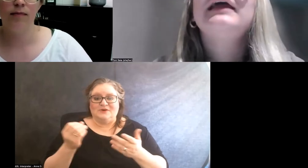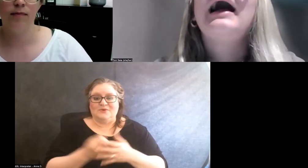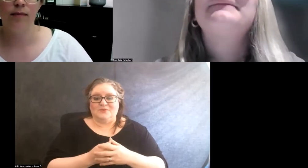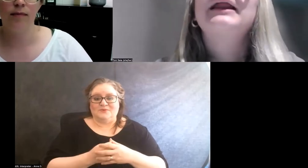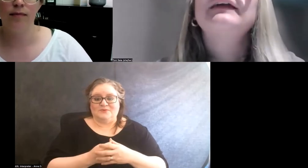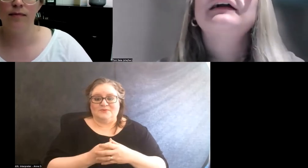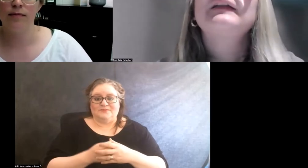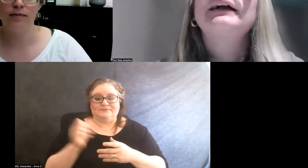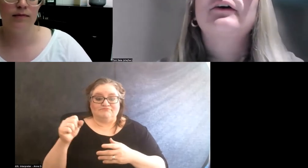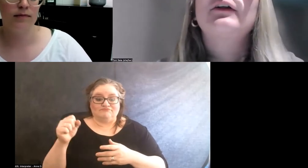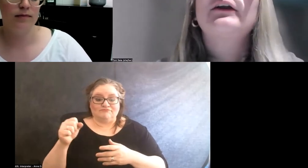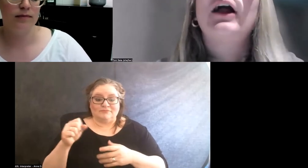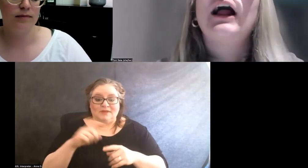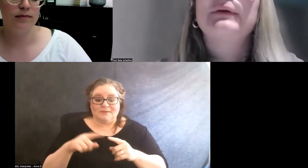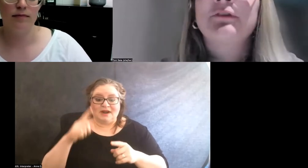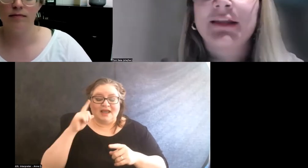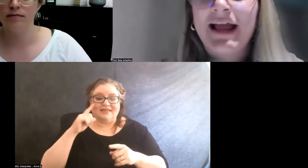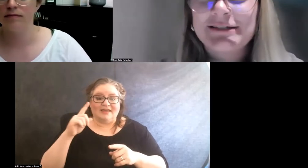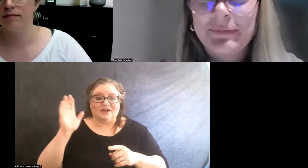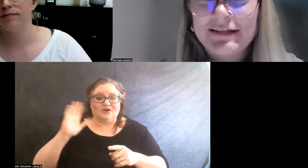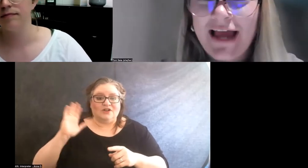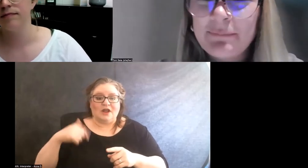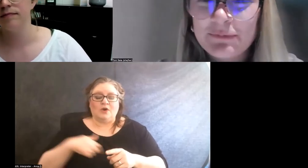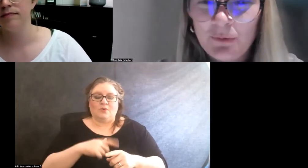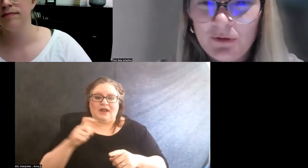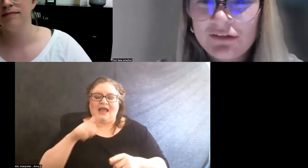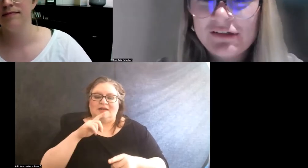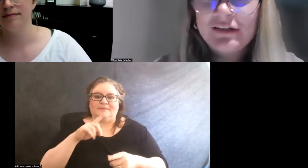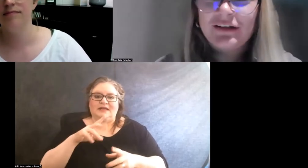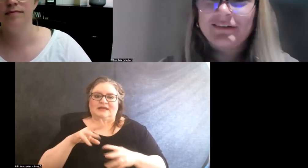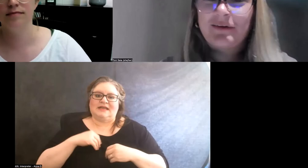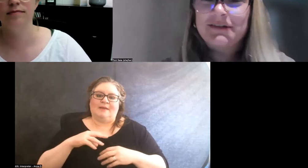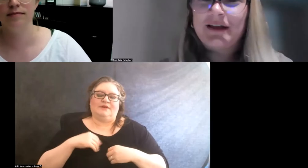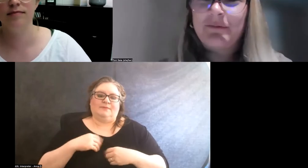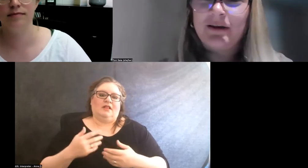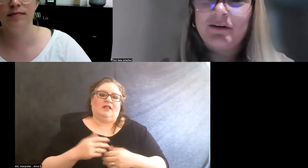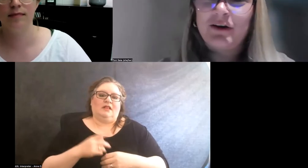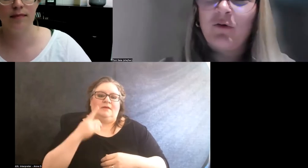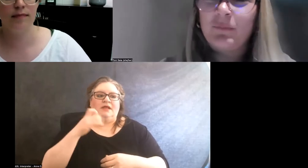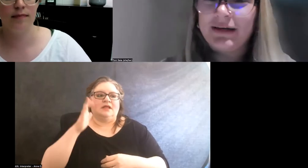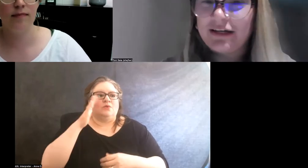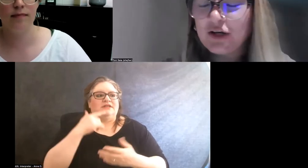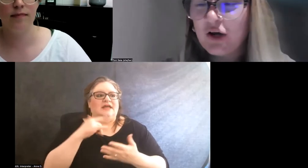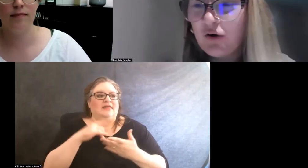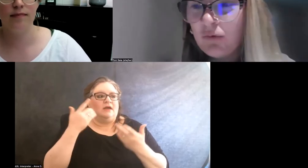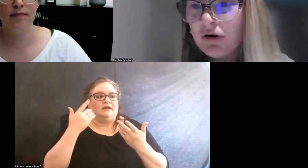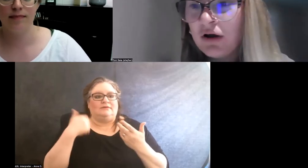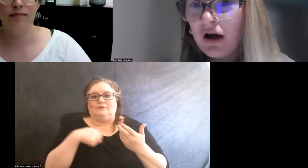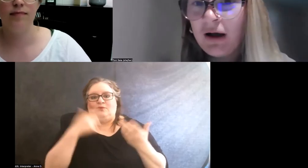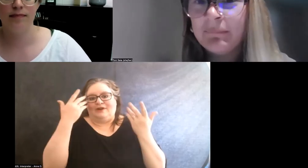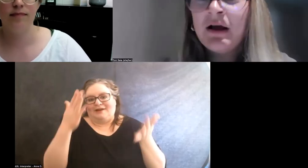Yeah, but I think like earlier on, we really had to be adaptable 'cause I would say we didn't know what we didn't know.